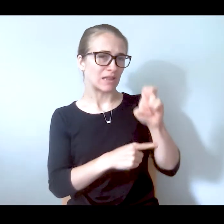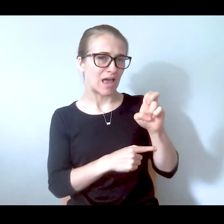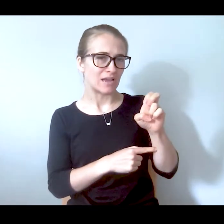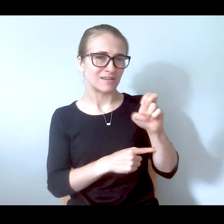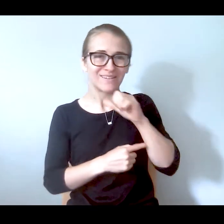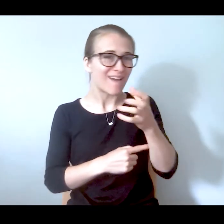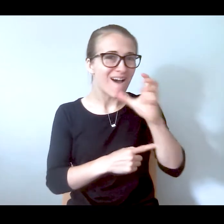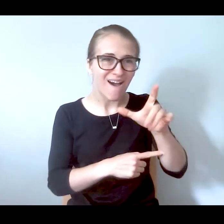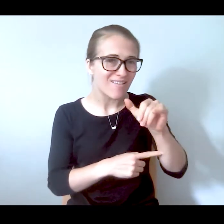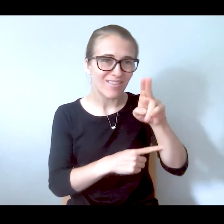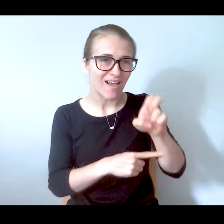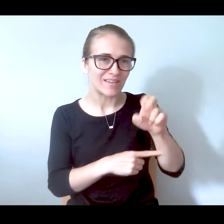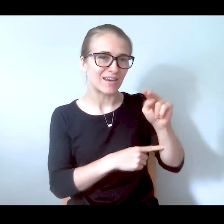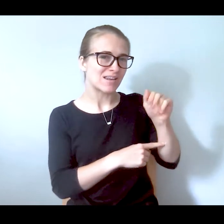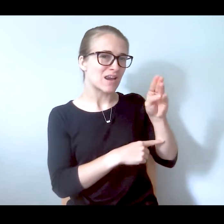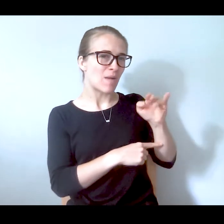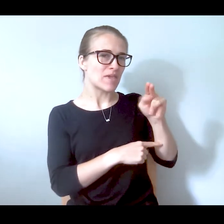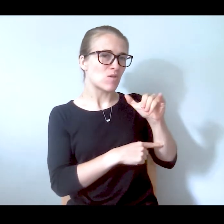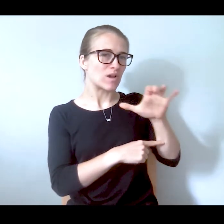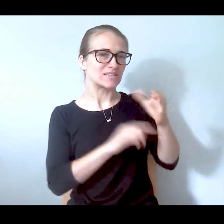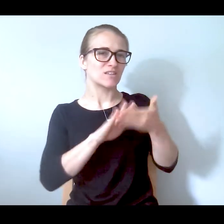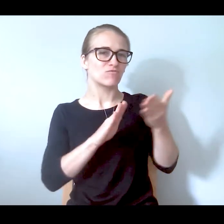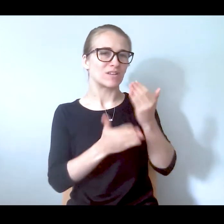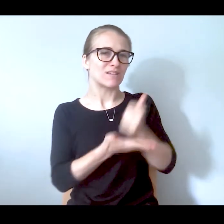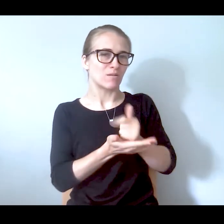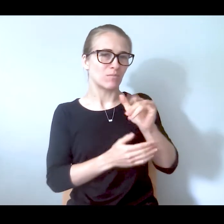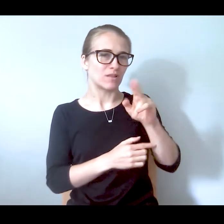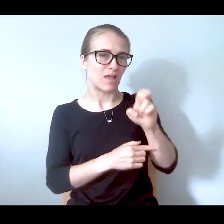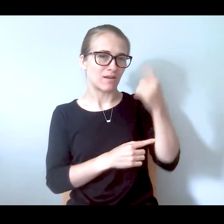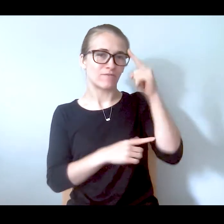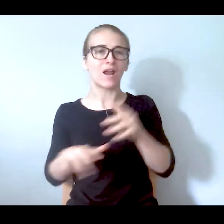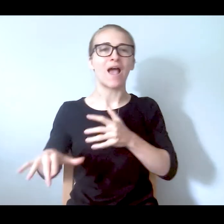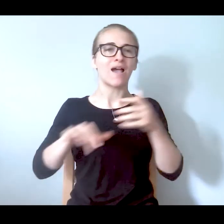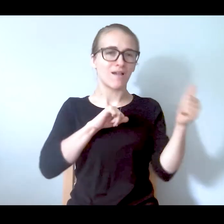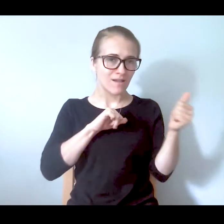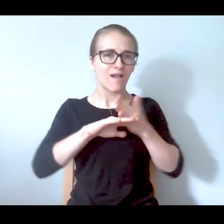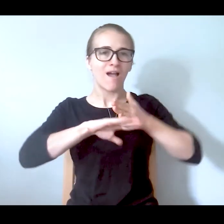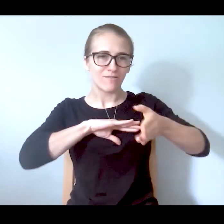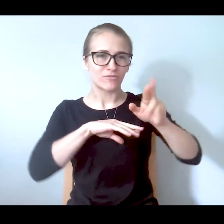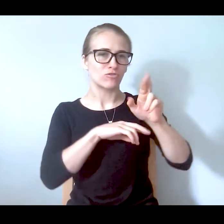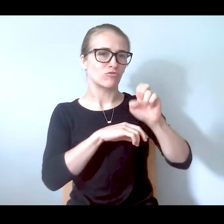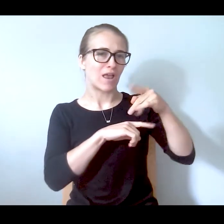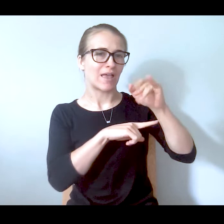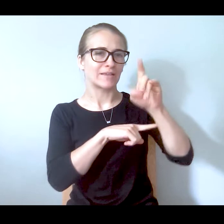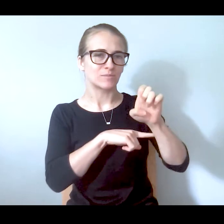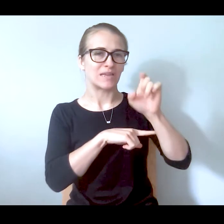help line, it's more the aftermath, when you come out of respite center and need to be connected to